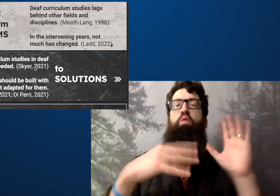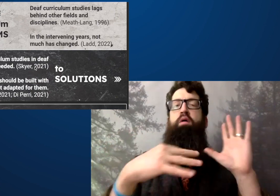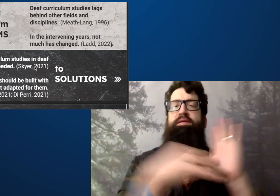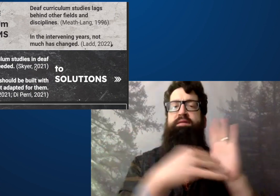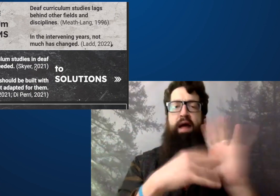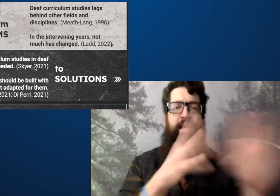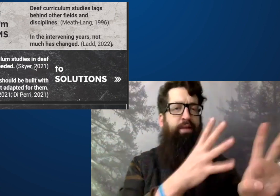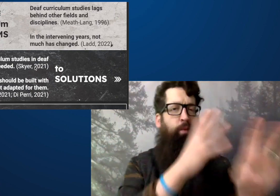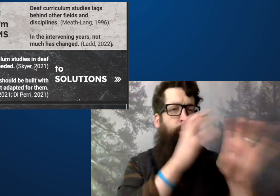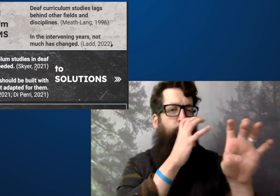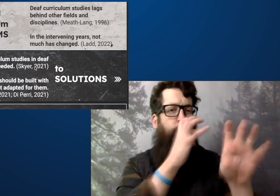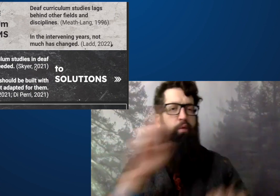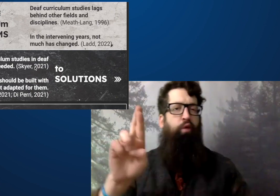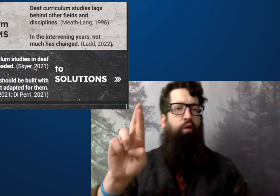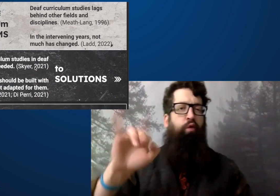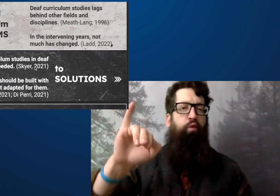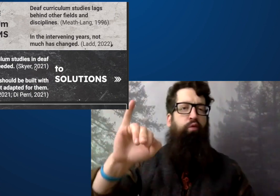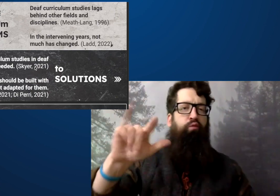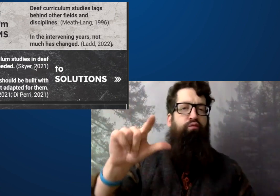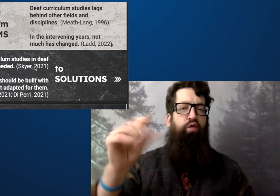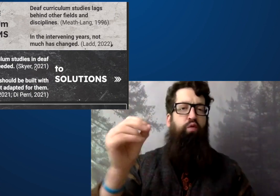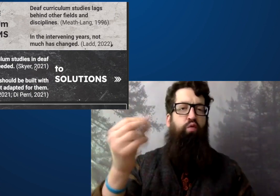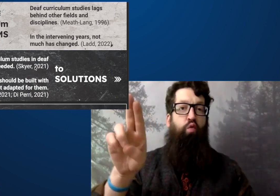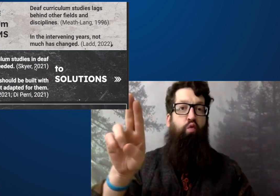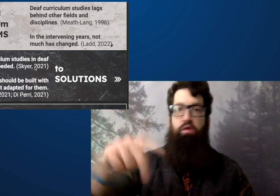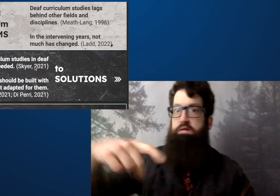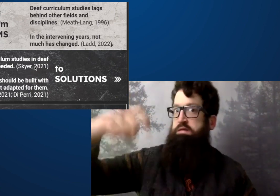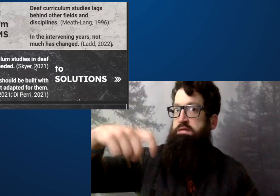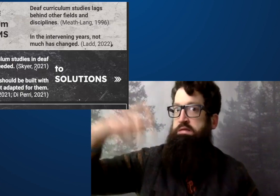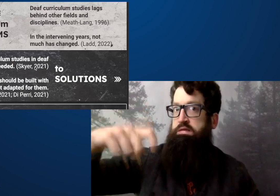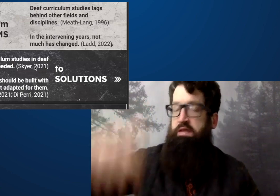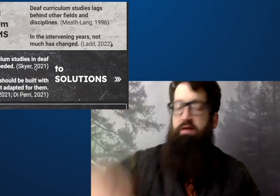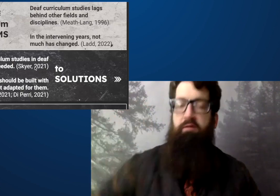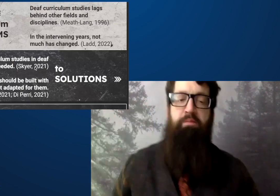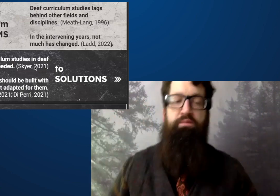at an even higher level, like graduate level education.